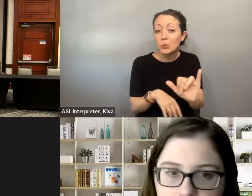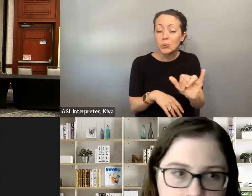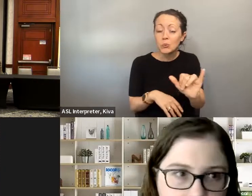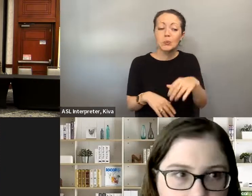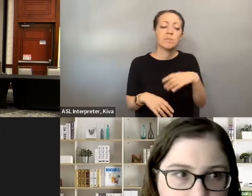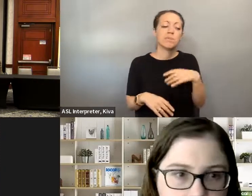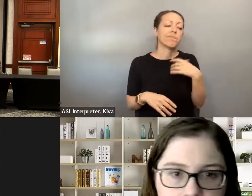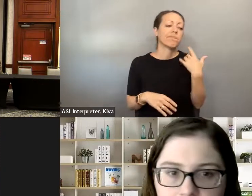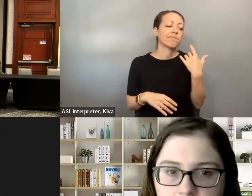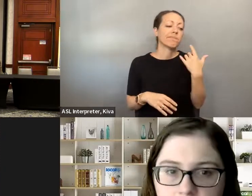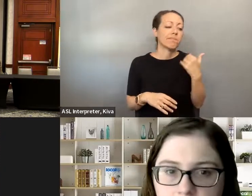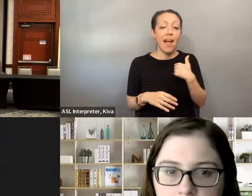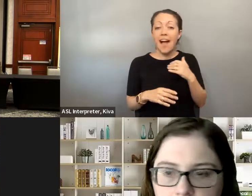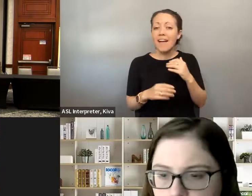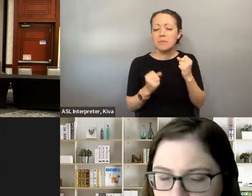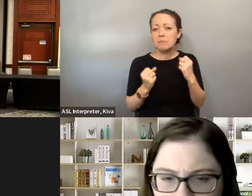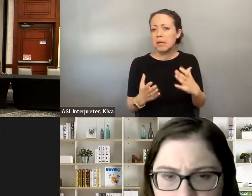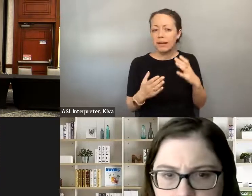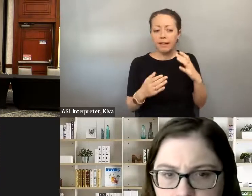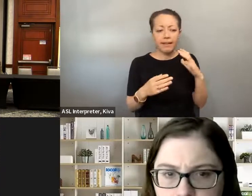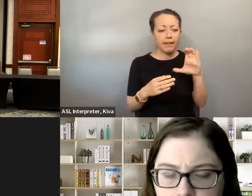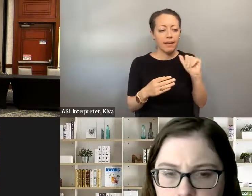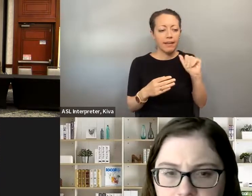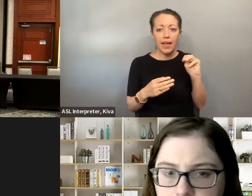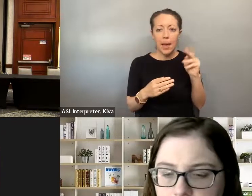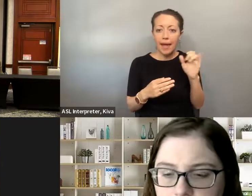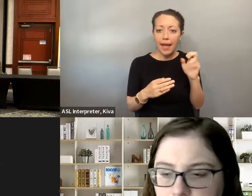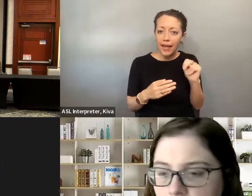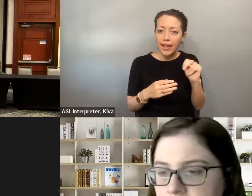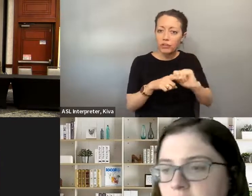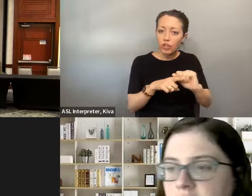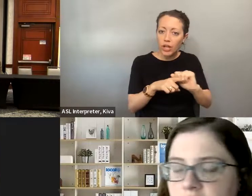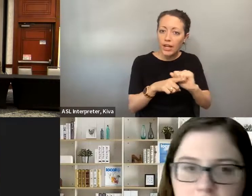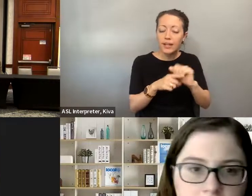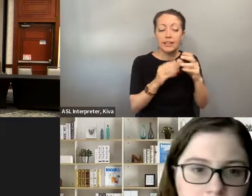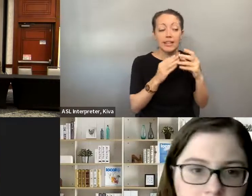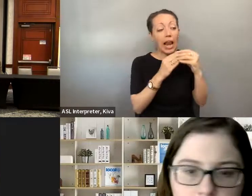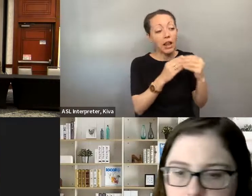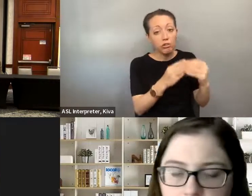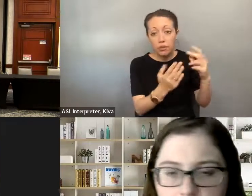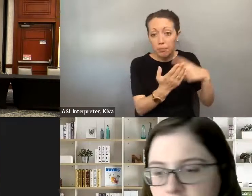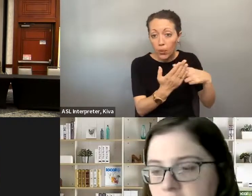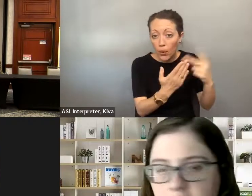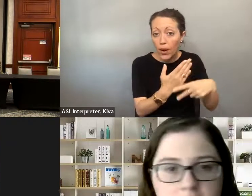these things are so important, and you know, we need to work from the ground up here and really build this pipeline and getting involved in these other programs as well. getting involved in these other programs as well, again, Again, looking at the different campaign trainings, our leadership development programs out there.